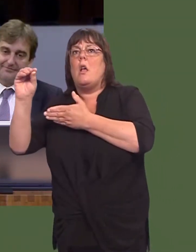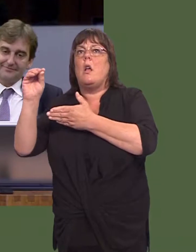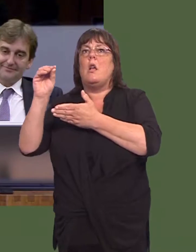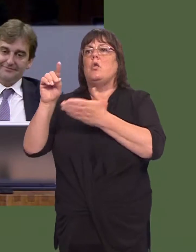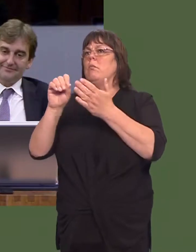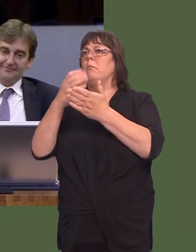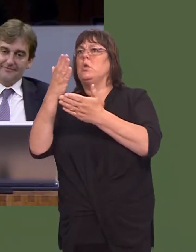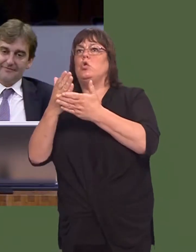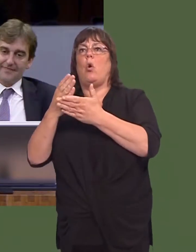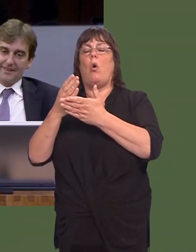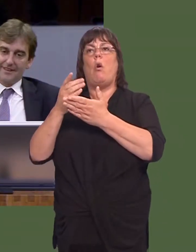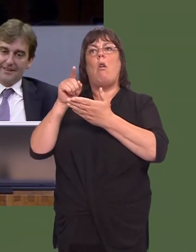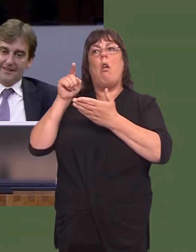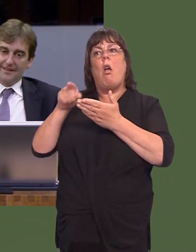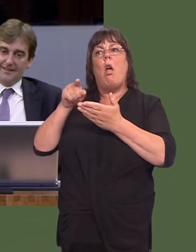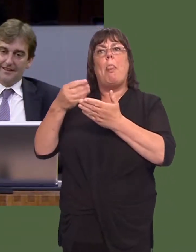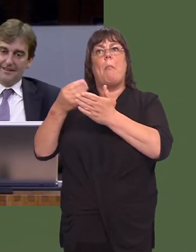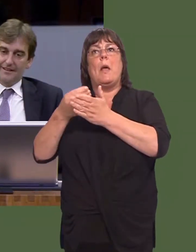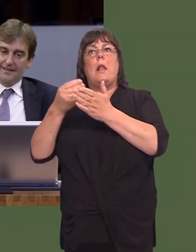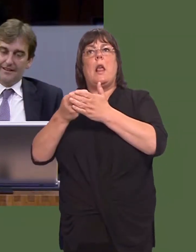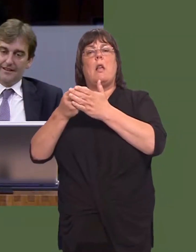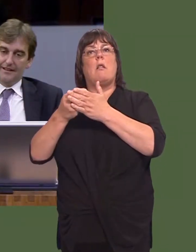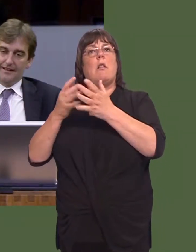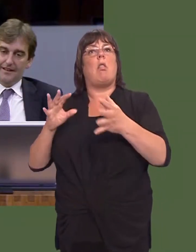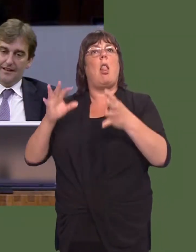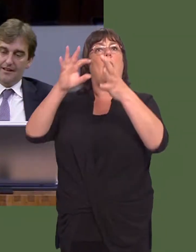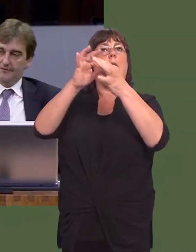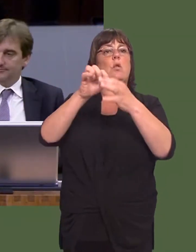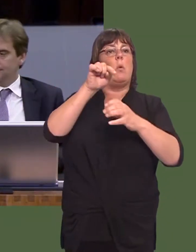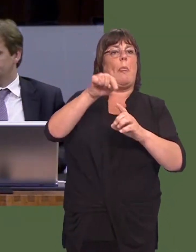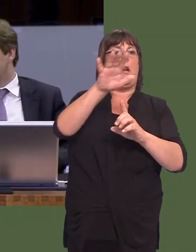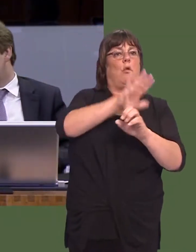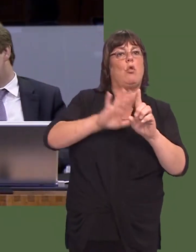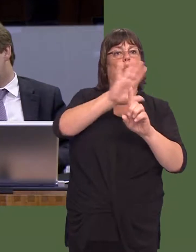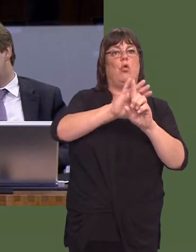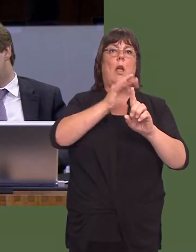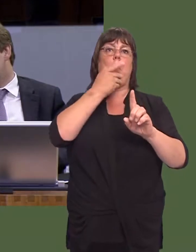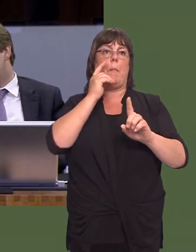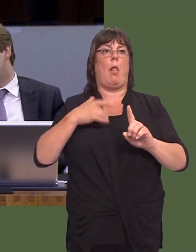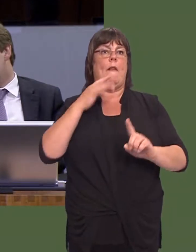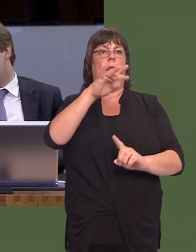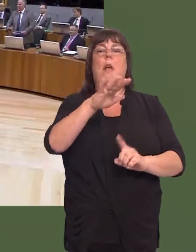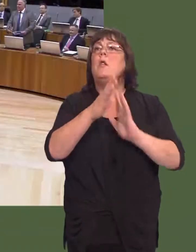that comes from Westminster to ensure that it reflects the nations and the regions of the United Kingdom. Those are their words, those are.